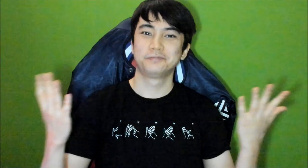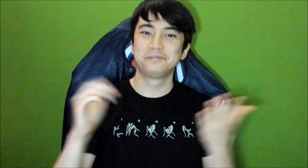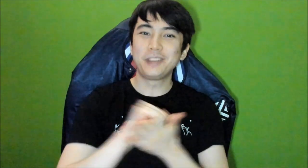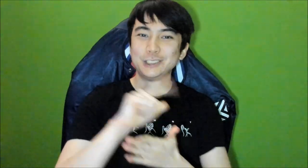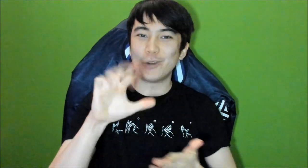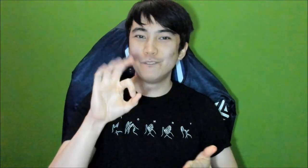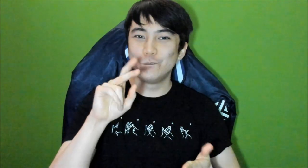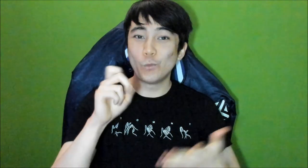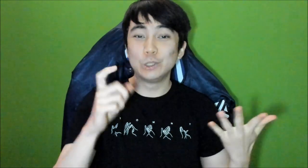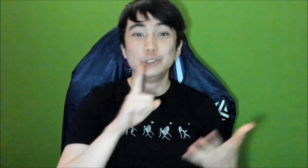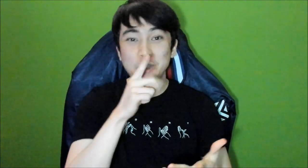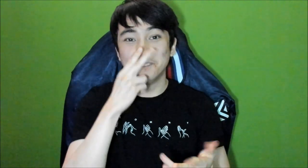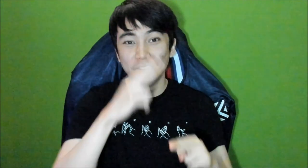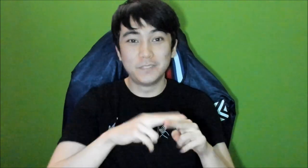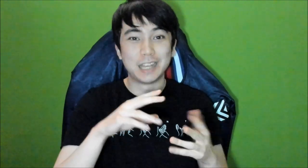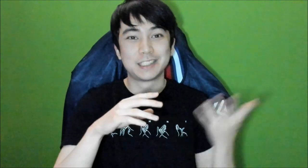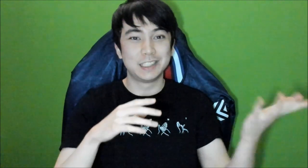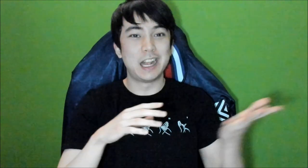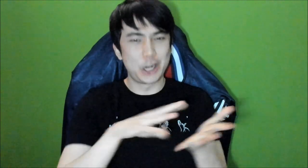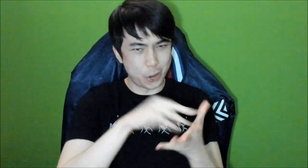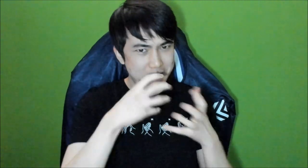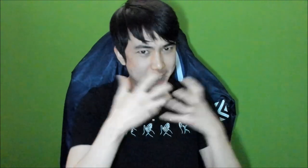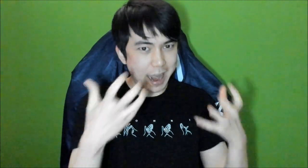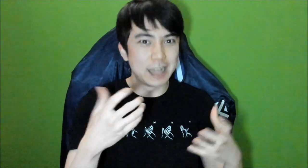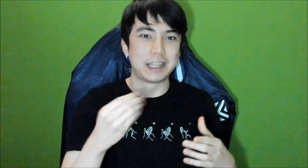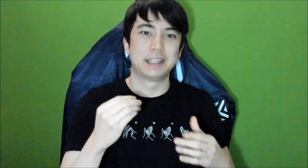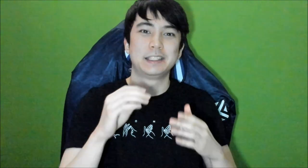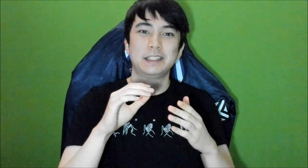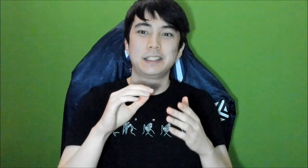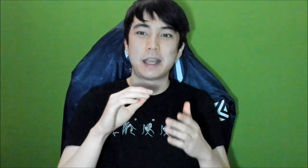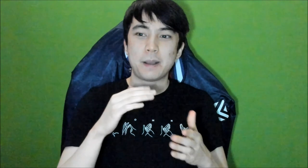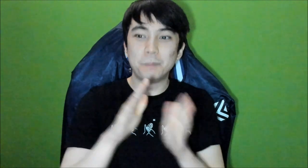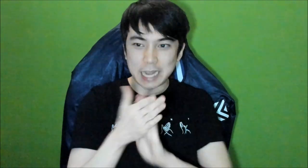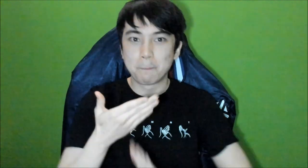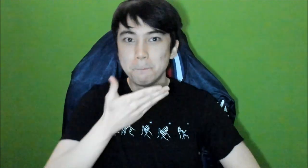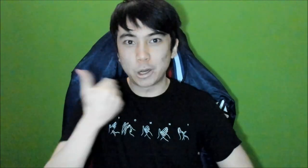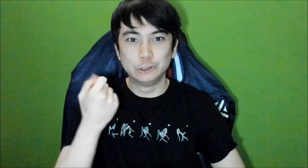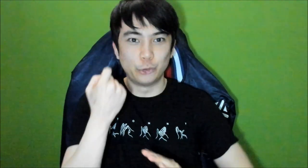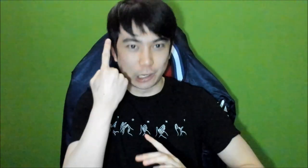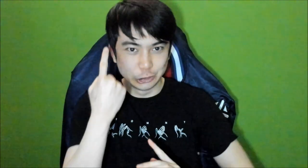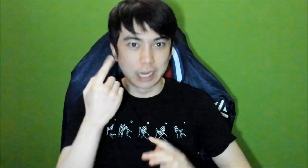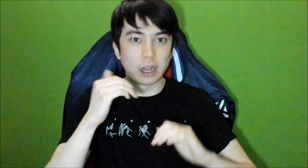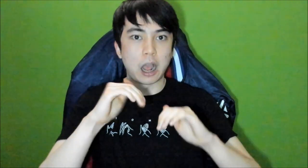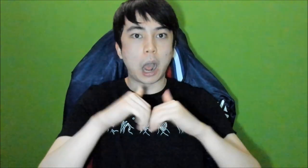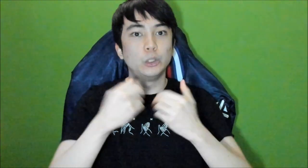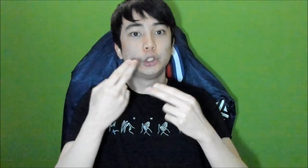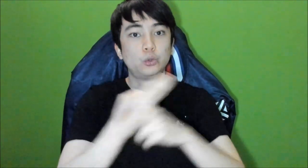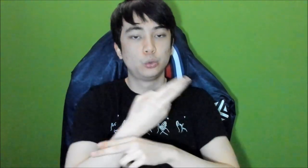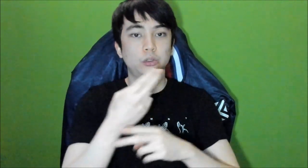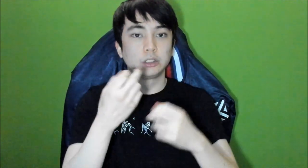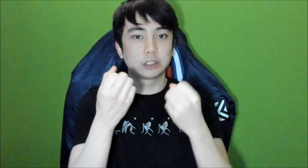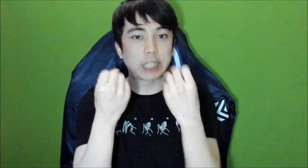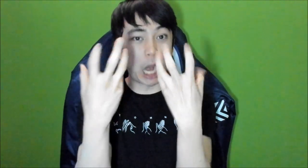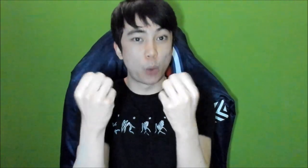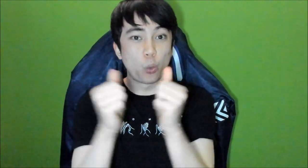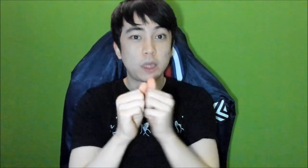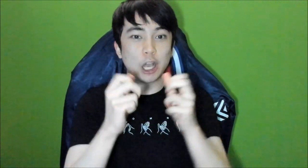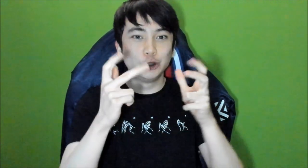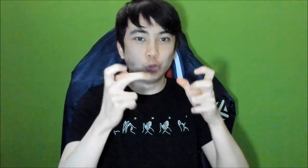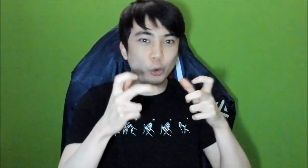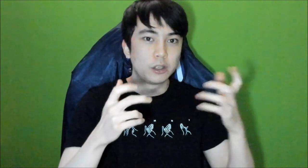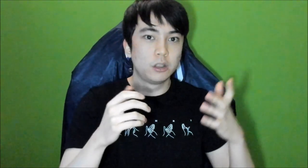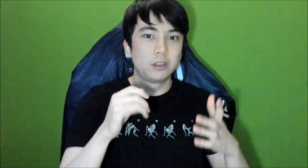That's all, folks. It was fun. I learned a lot, got better and understood how to use Sign Language with the controllers